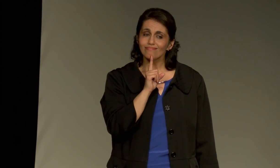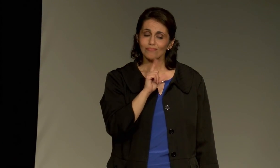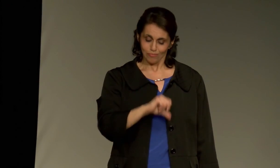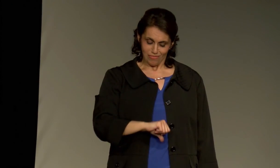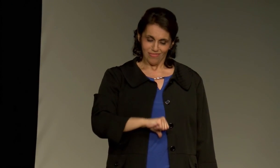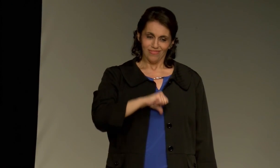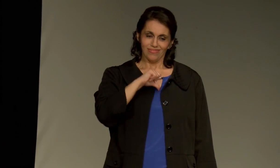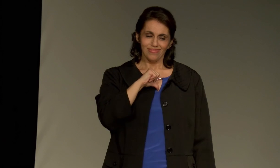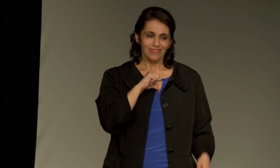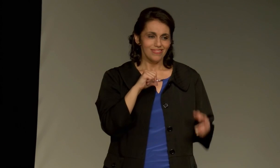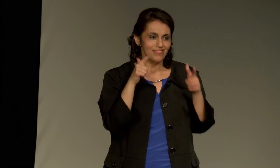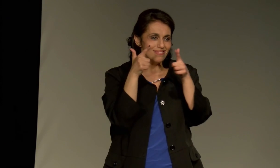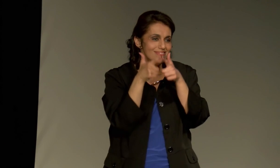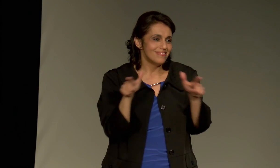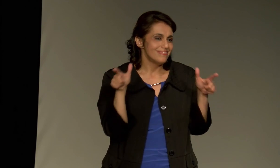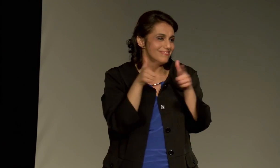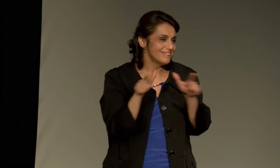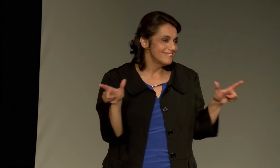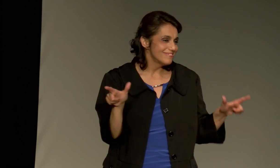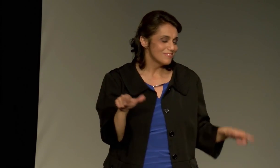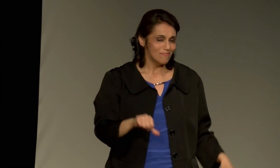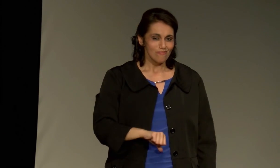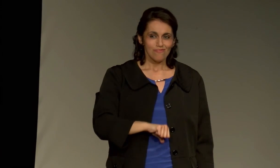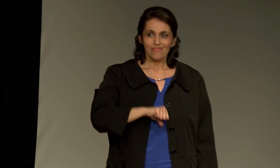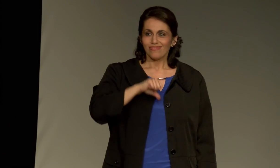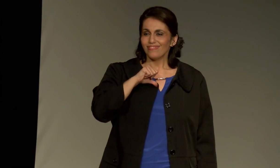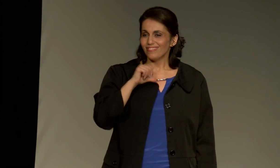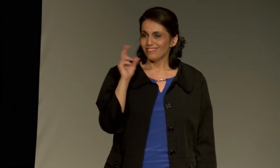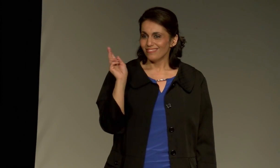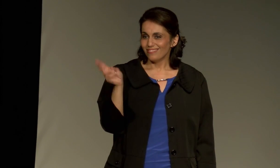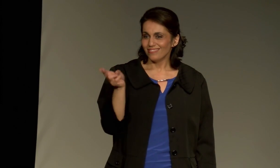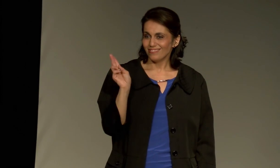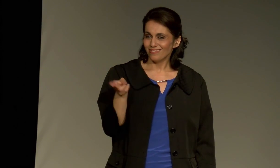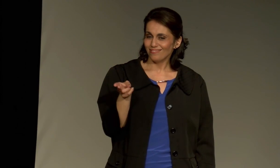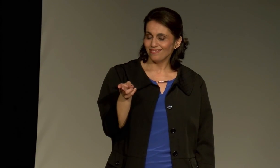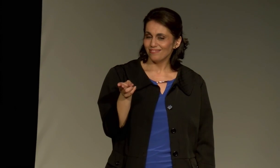It gave them pride in their language.